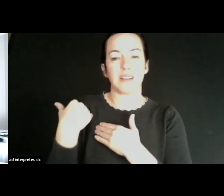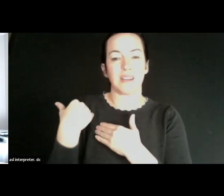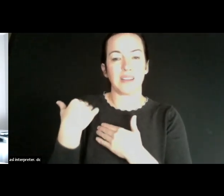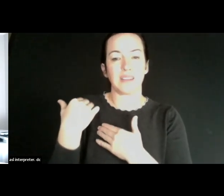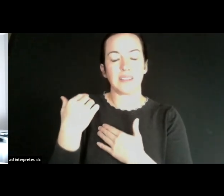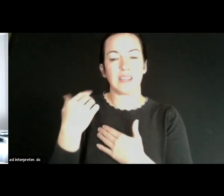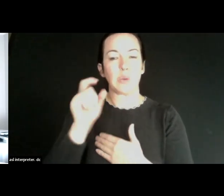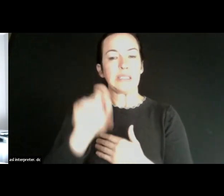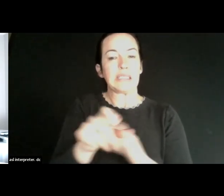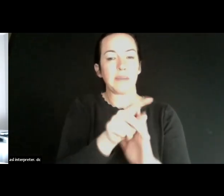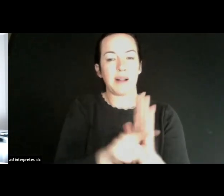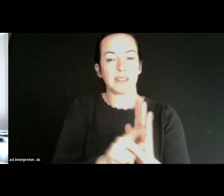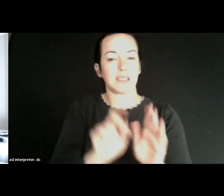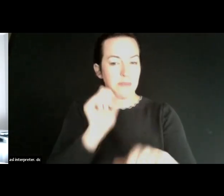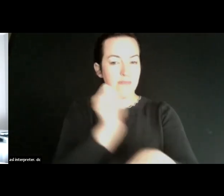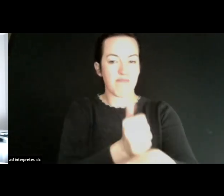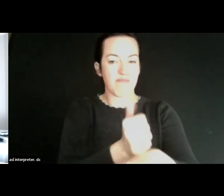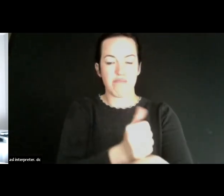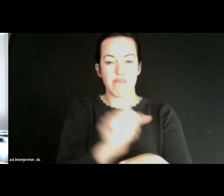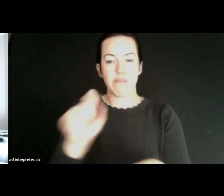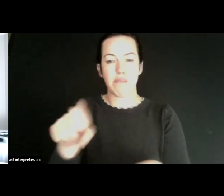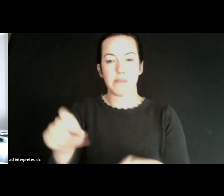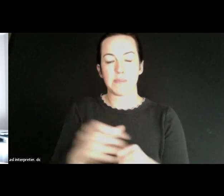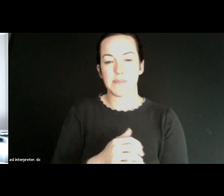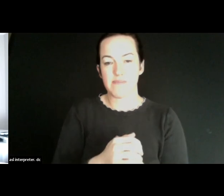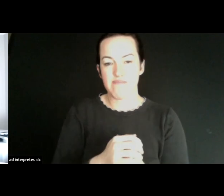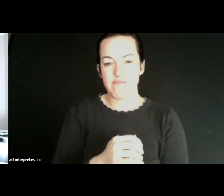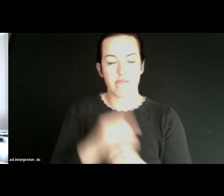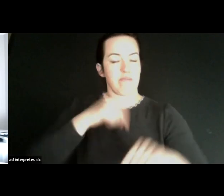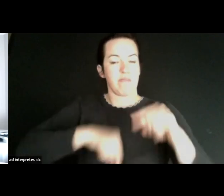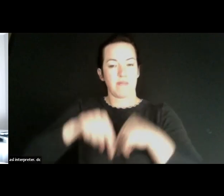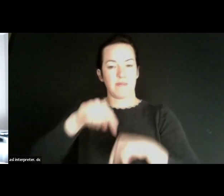have that. Now let me let me just back up a minute. Let me tell you a little bit about